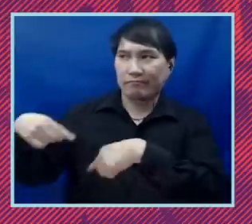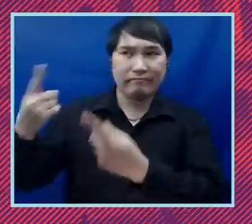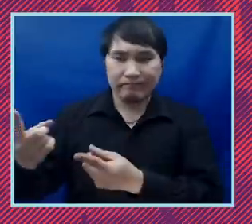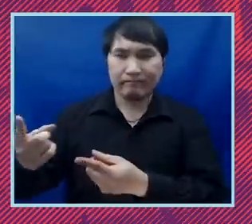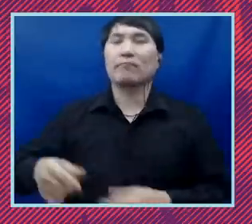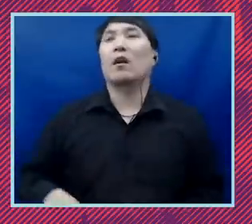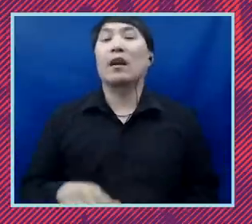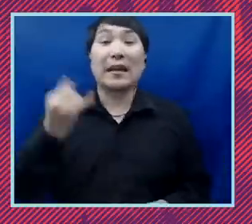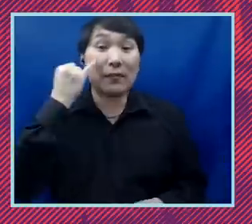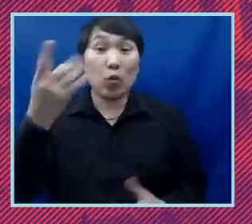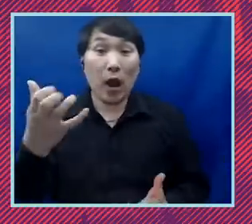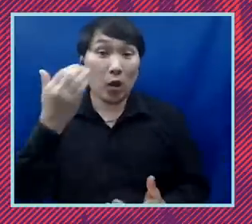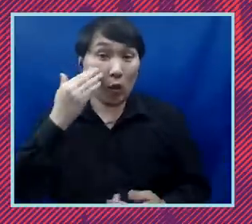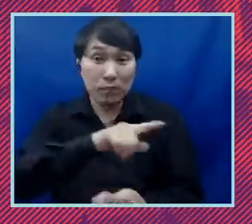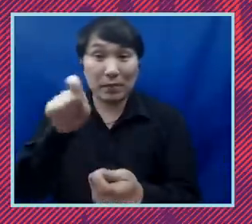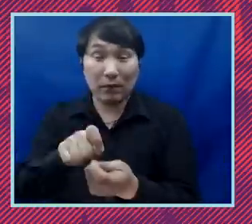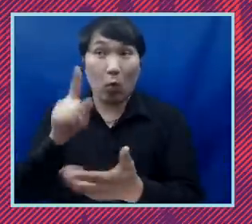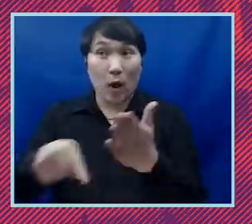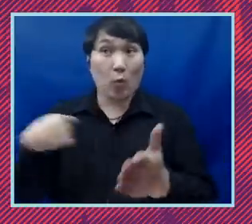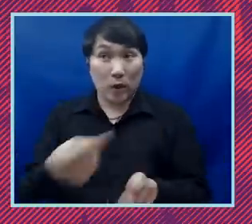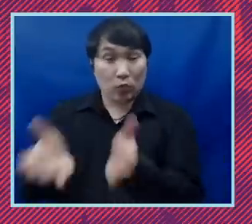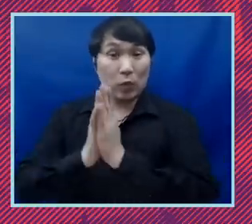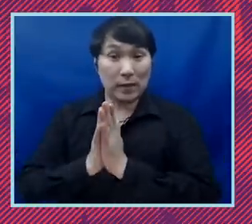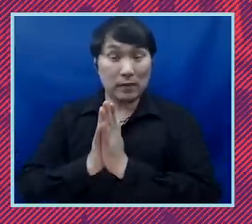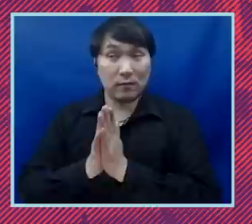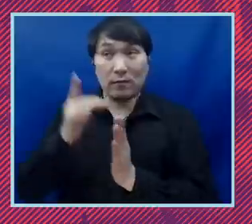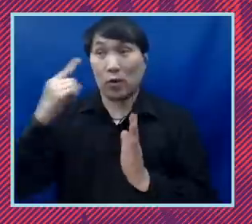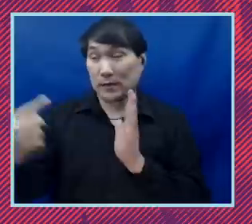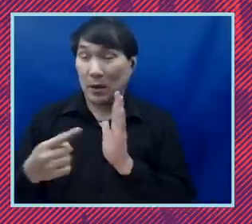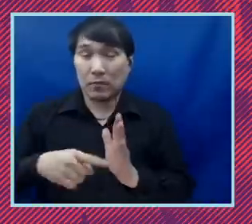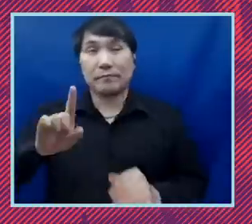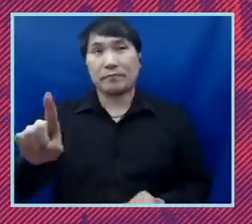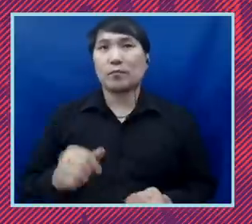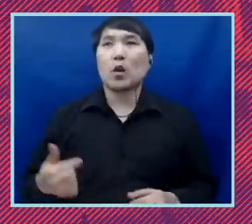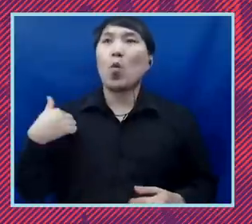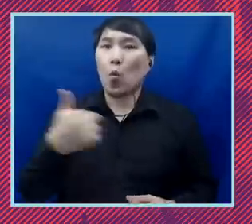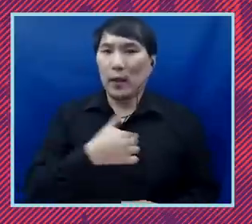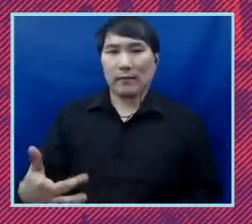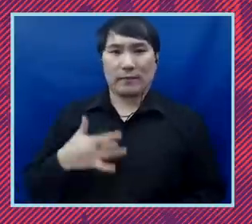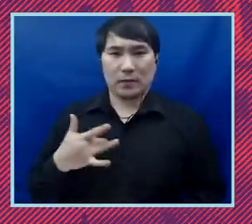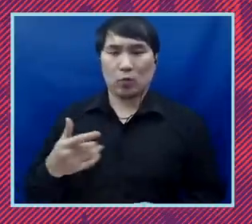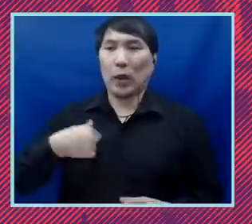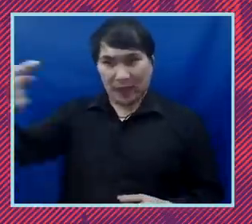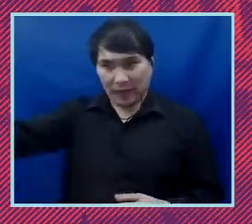to know the specifics of what we've asked for, an example is we think that families that were harmed